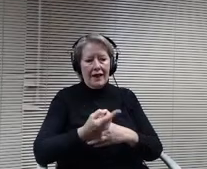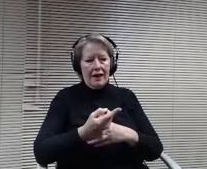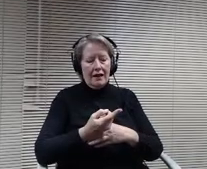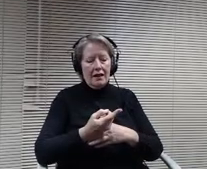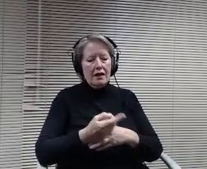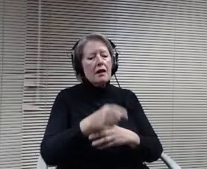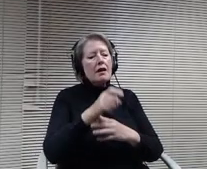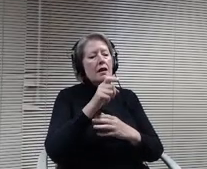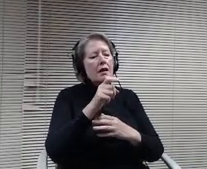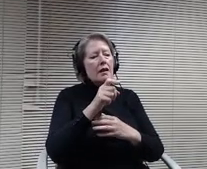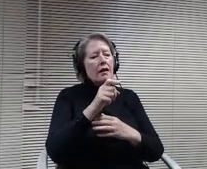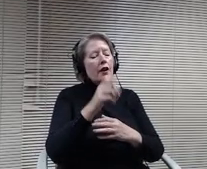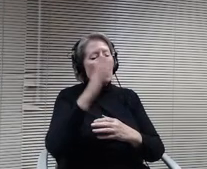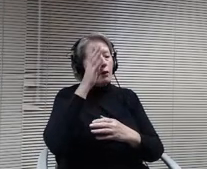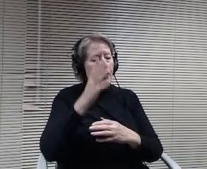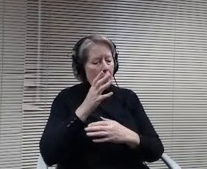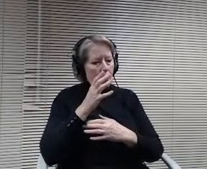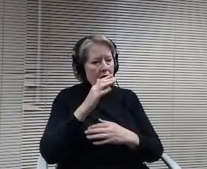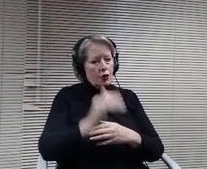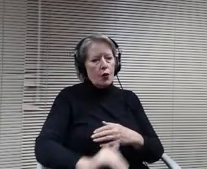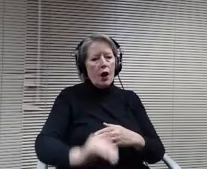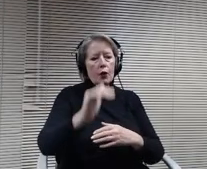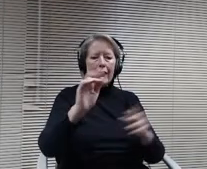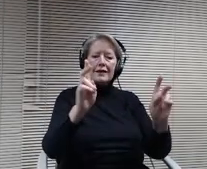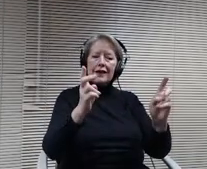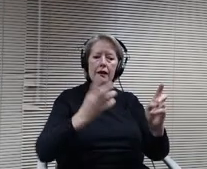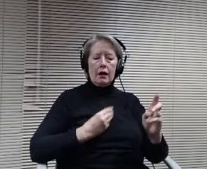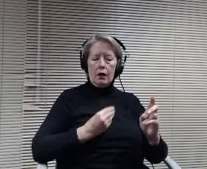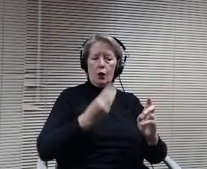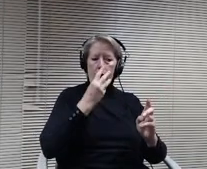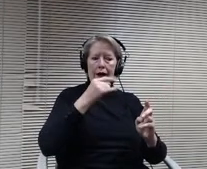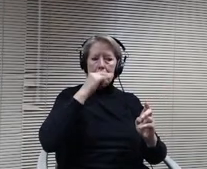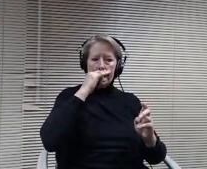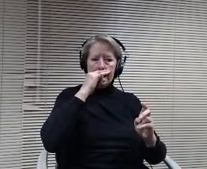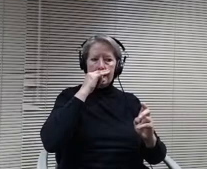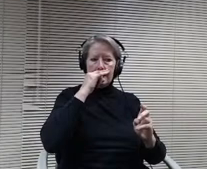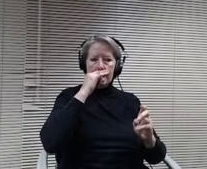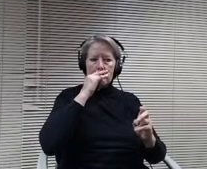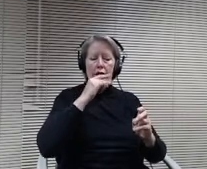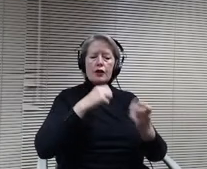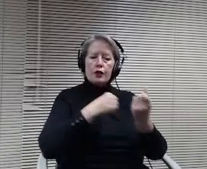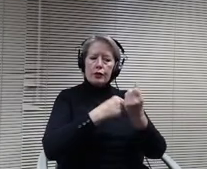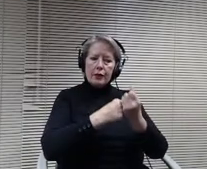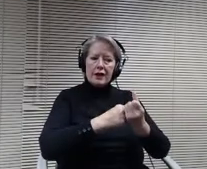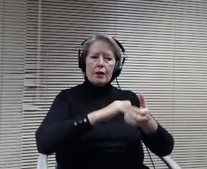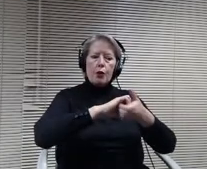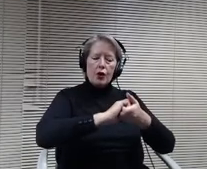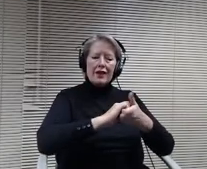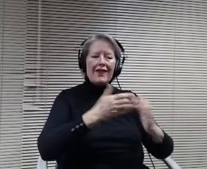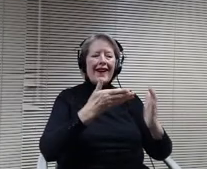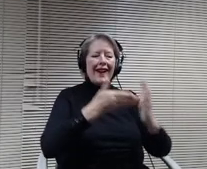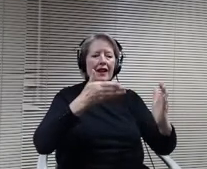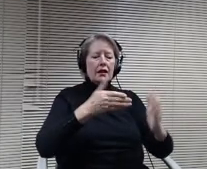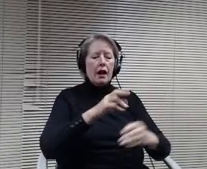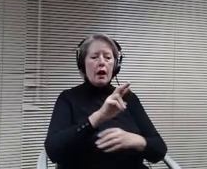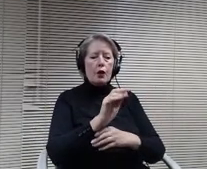district who are raising our white children to be accomplices to anti racist work and to be interrupters of these oppressive